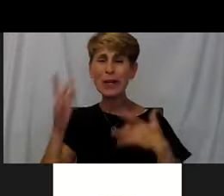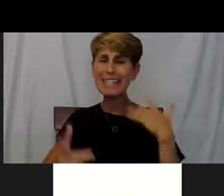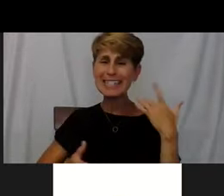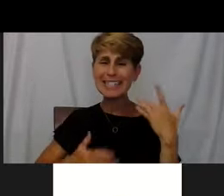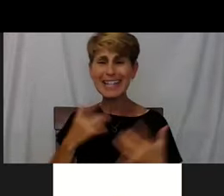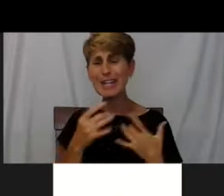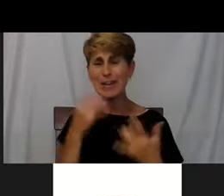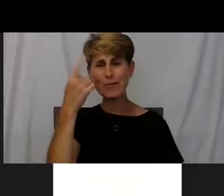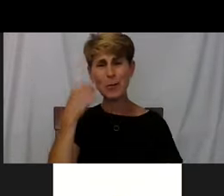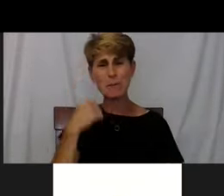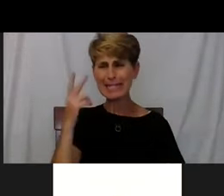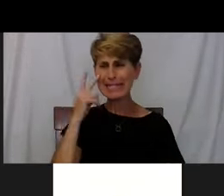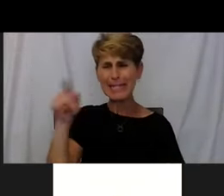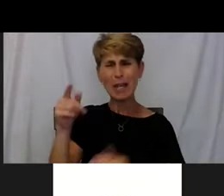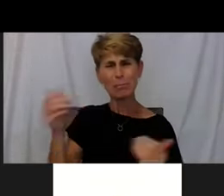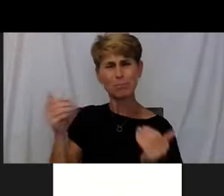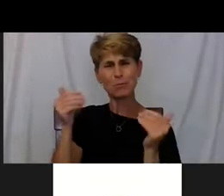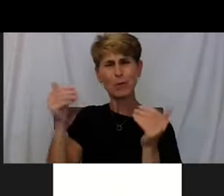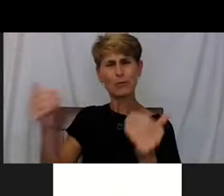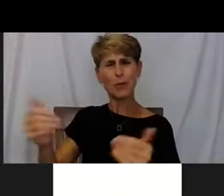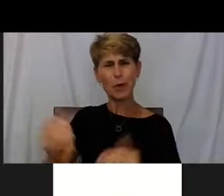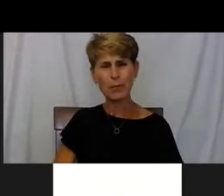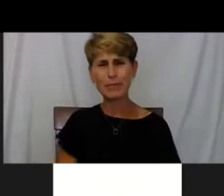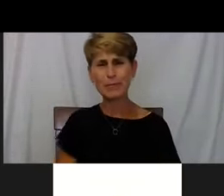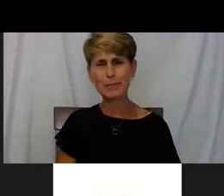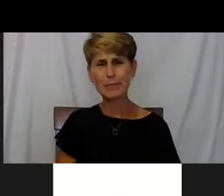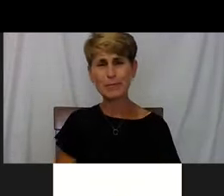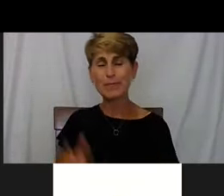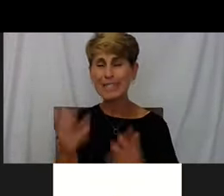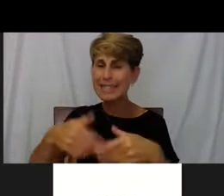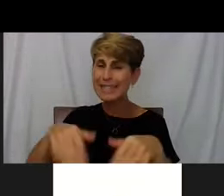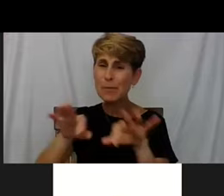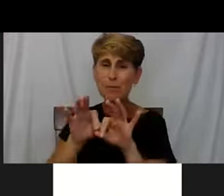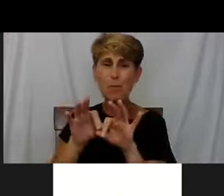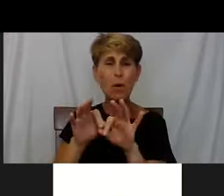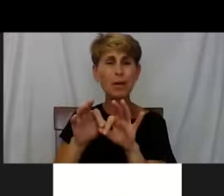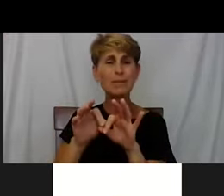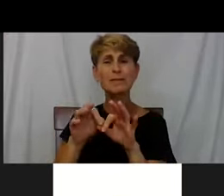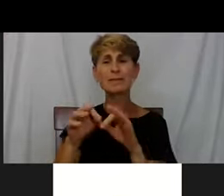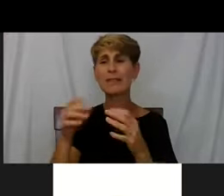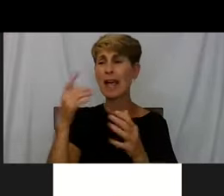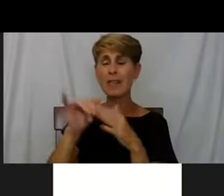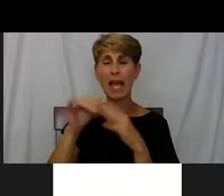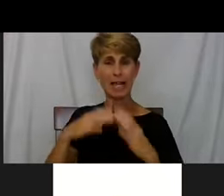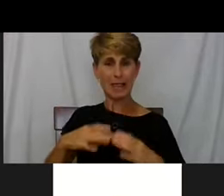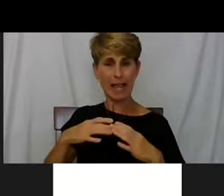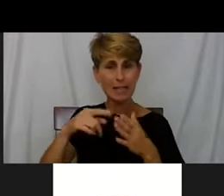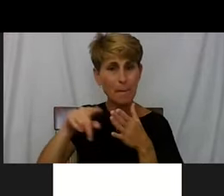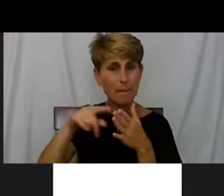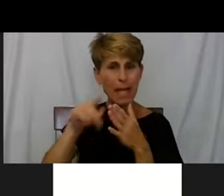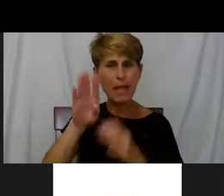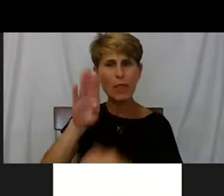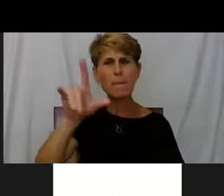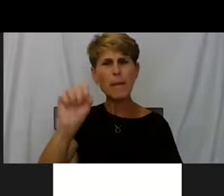in that sort of direction. It's also important that we help clients pay their bills. How you do that, where do you do that?